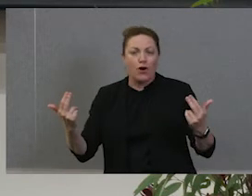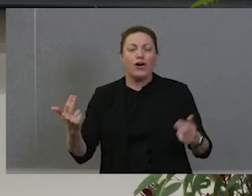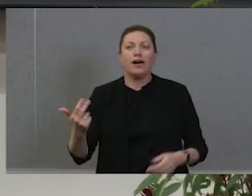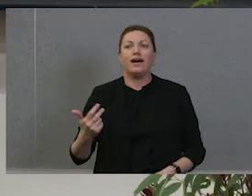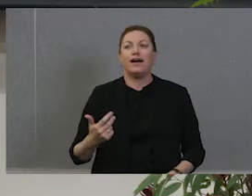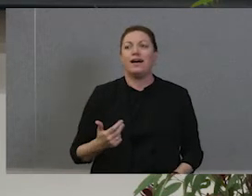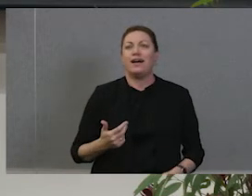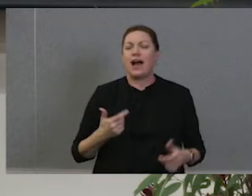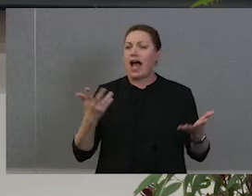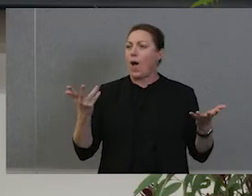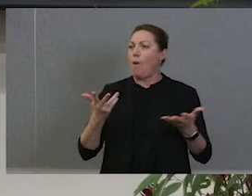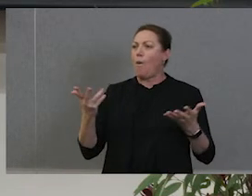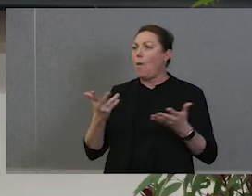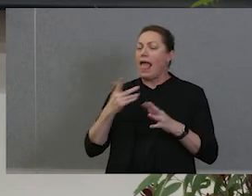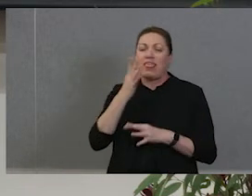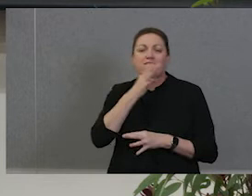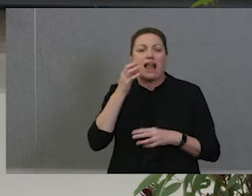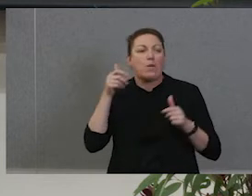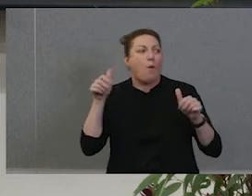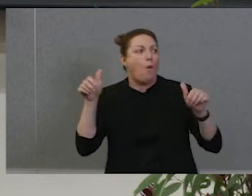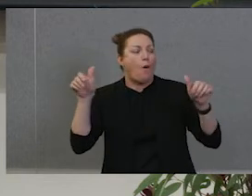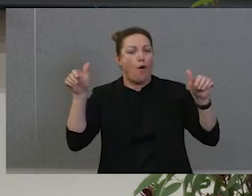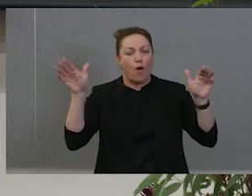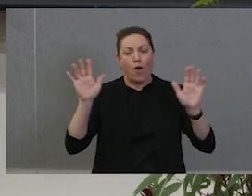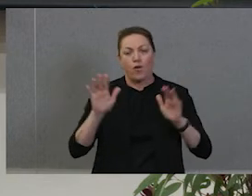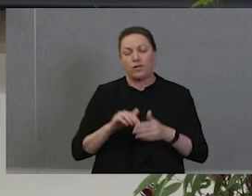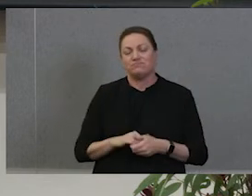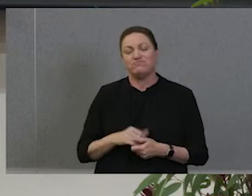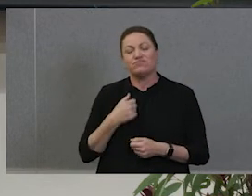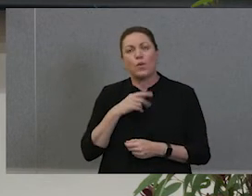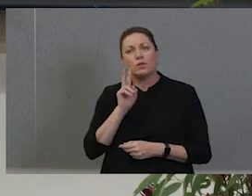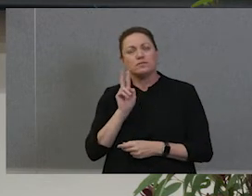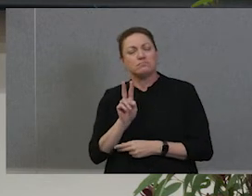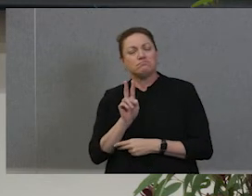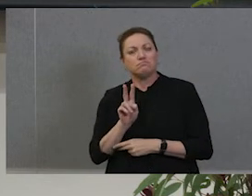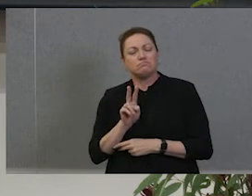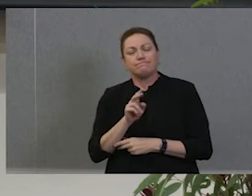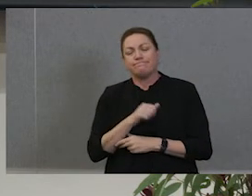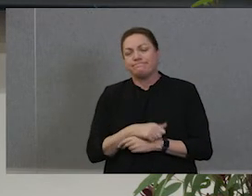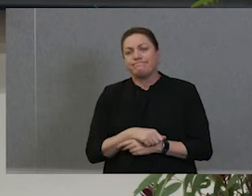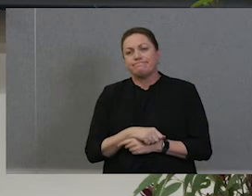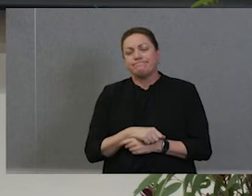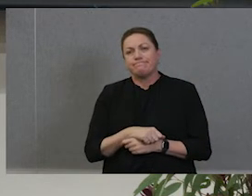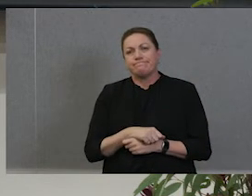flowers flowers gone when I was looking at that that to film and,